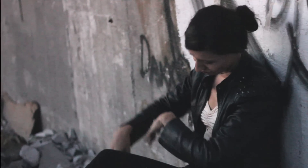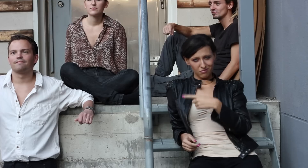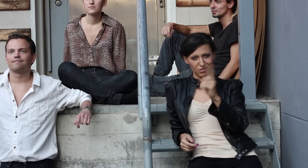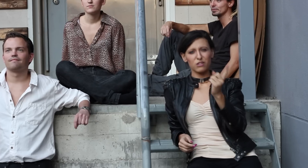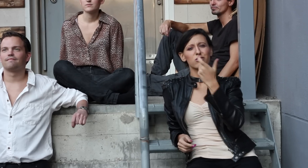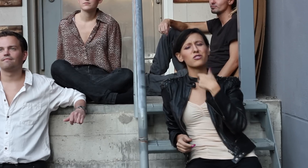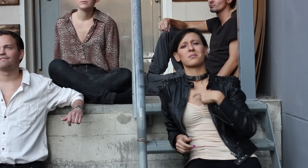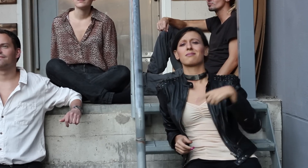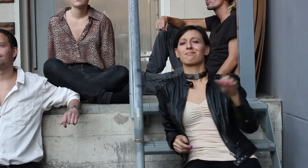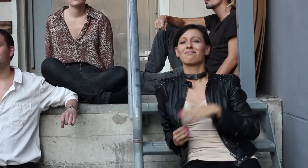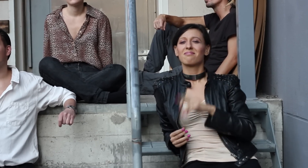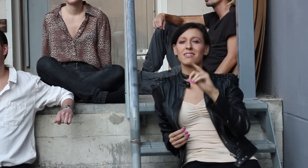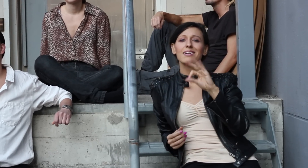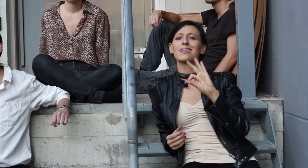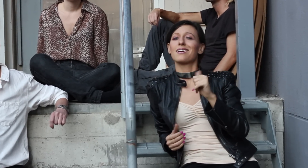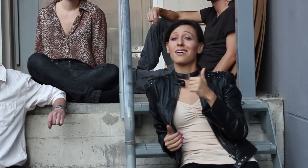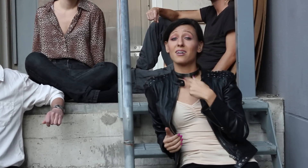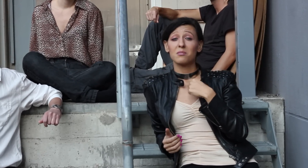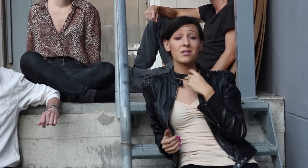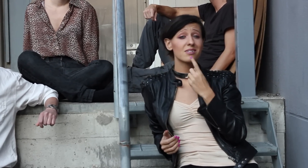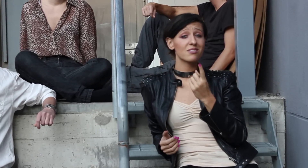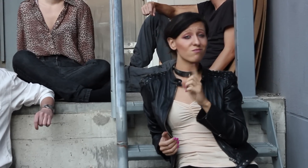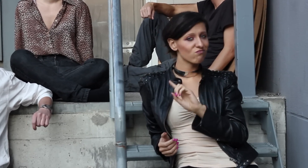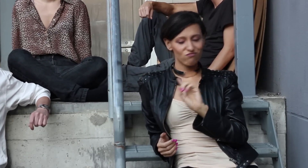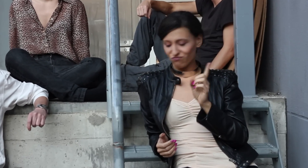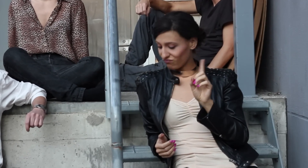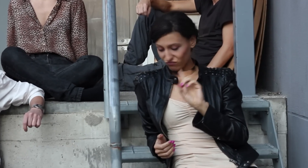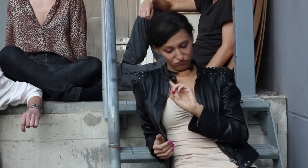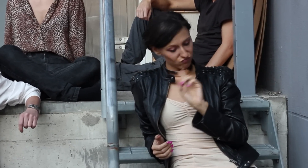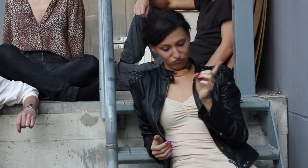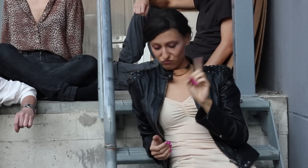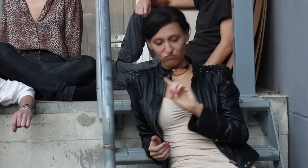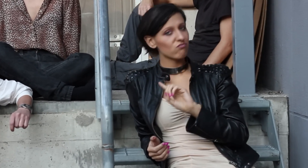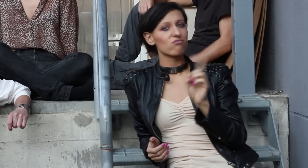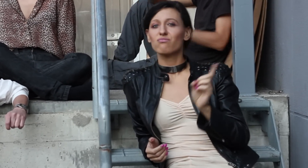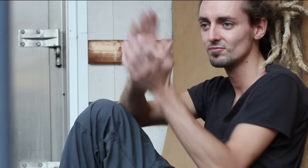They tried to make me go to rehab but I said no, no, no